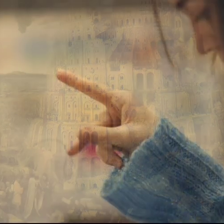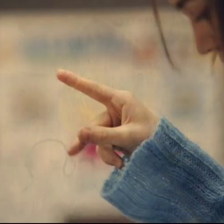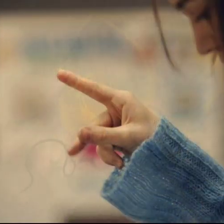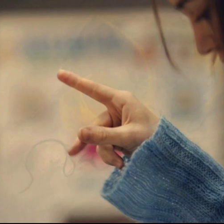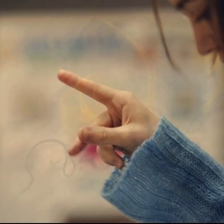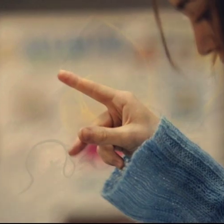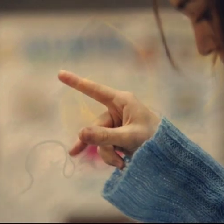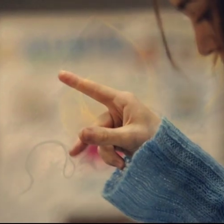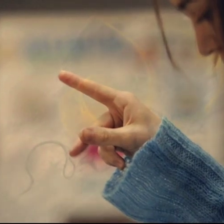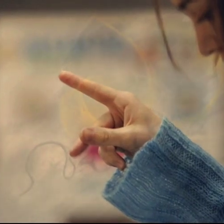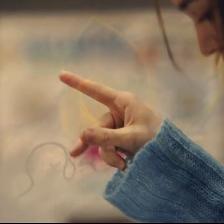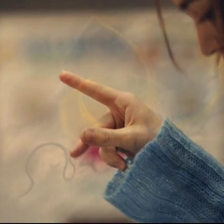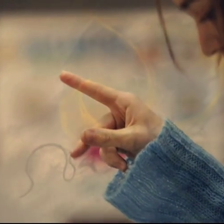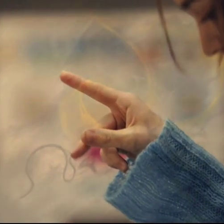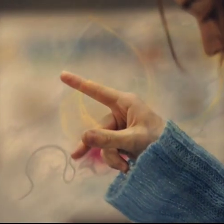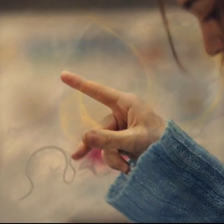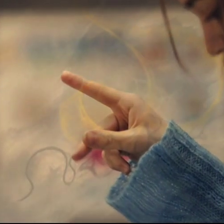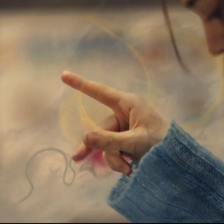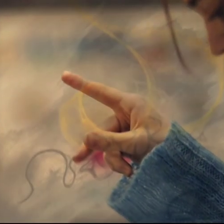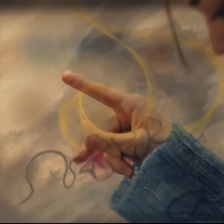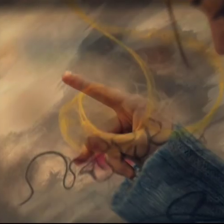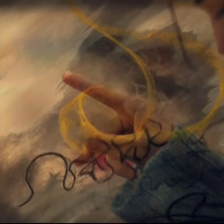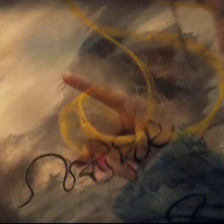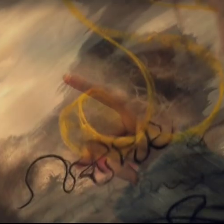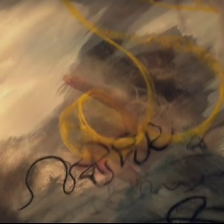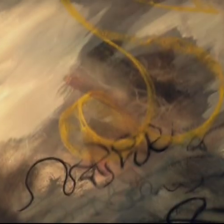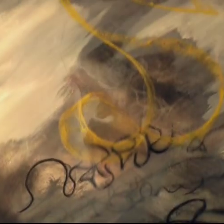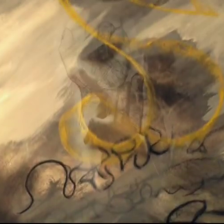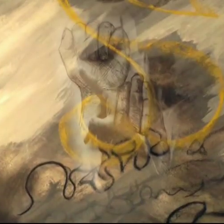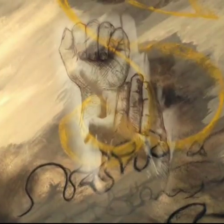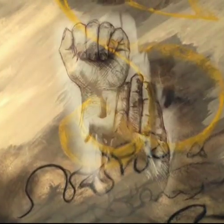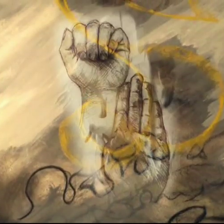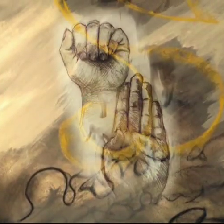What happens if people do not believe their language is a true language,